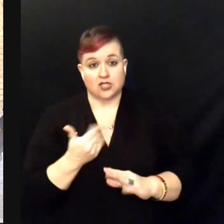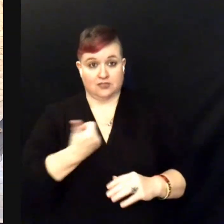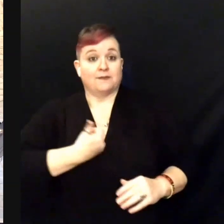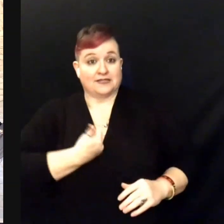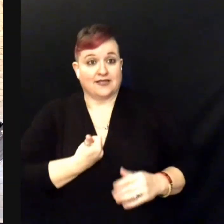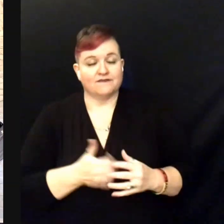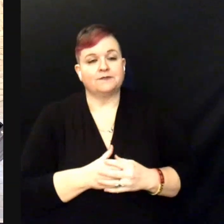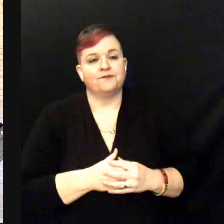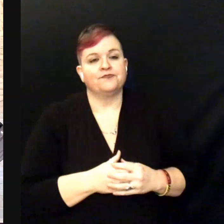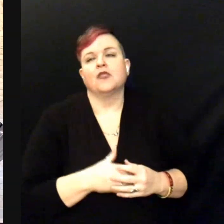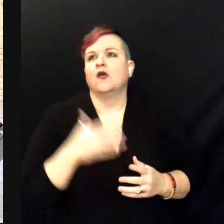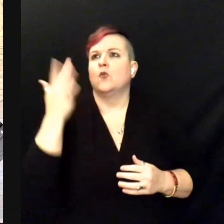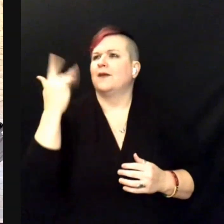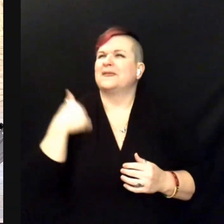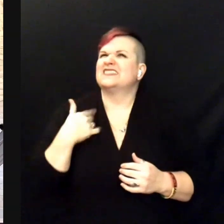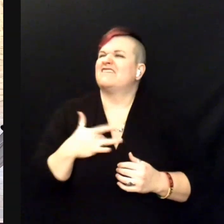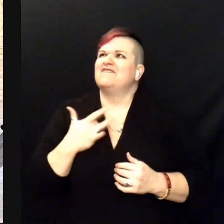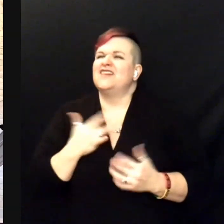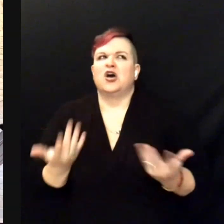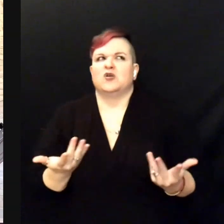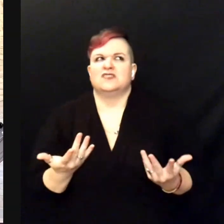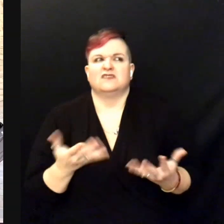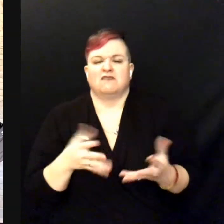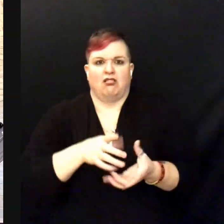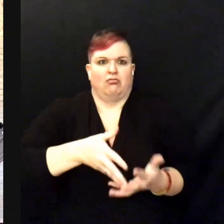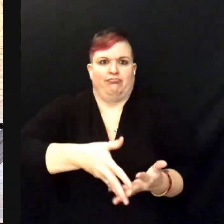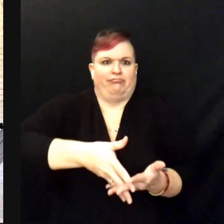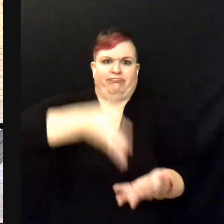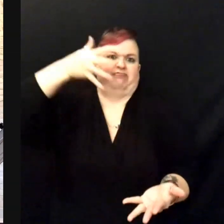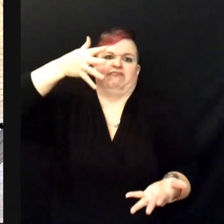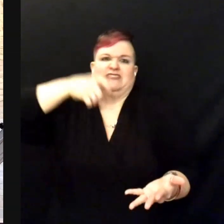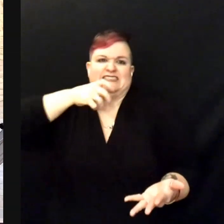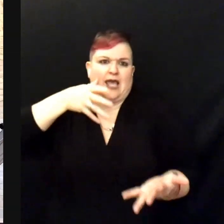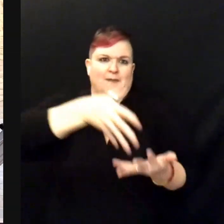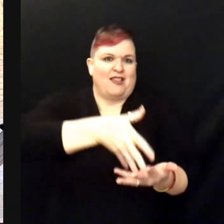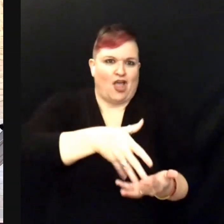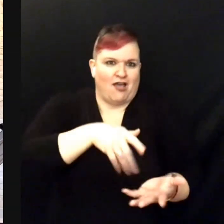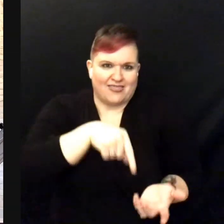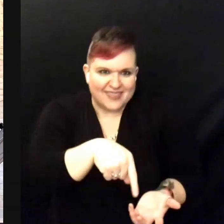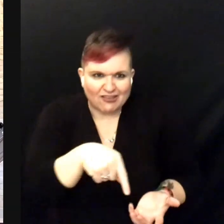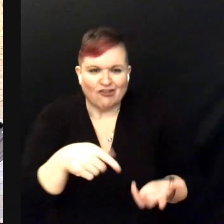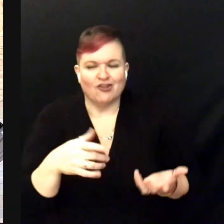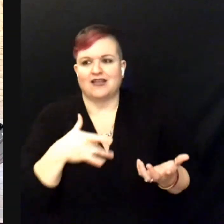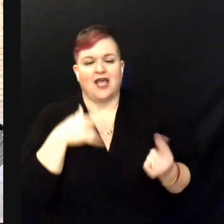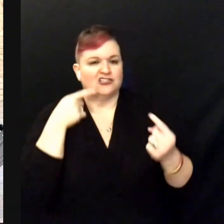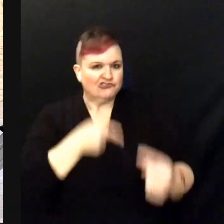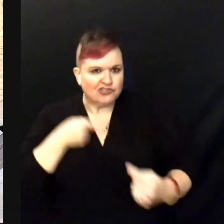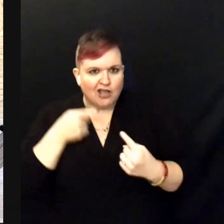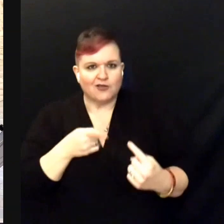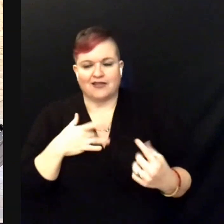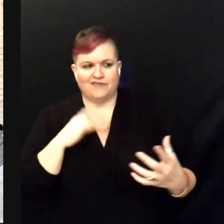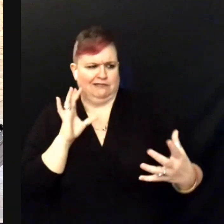because I just felt completely out of place and I was struggling and